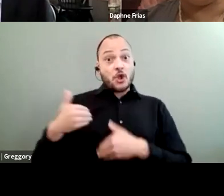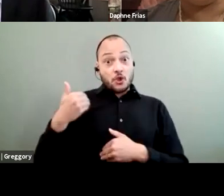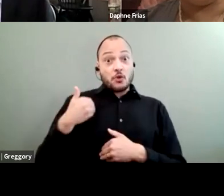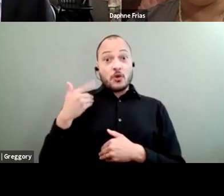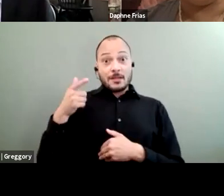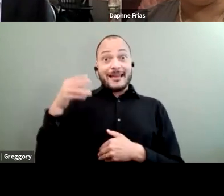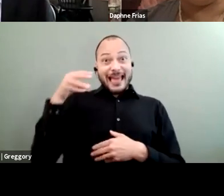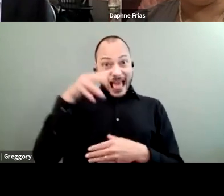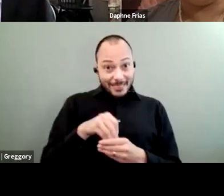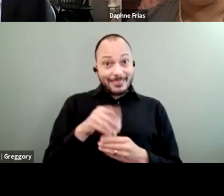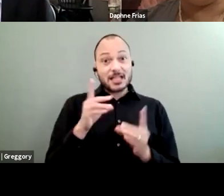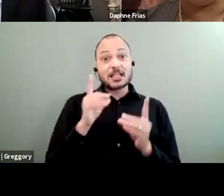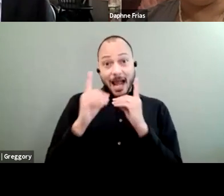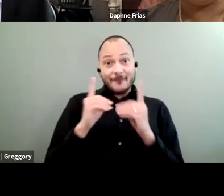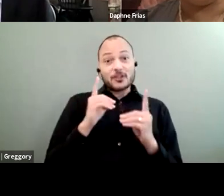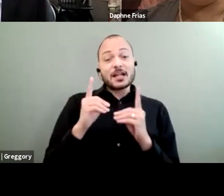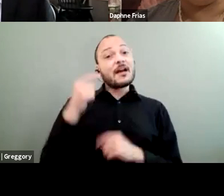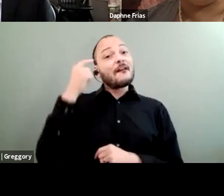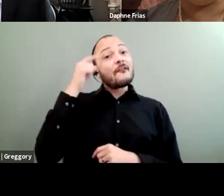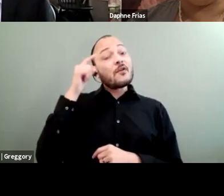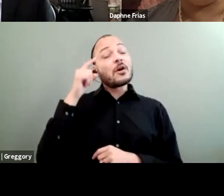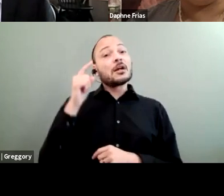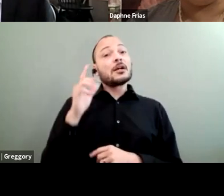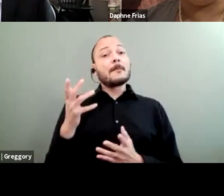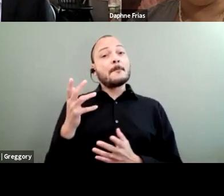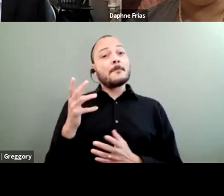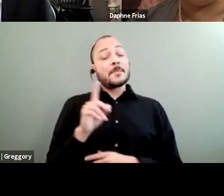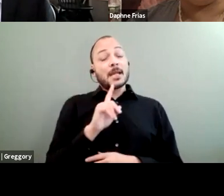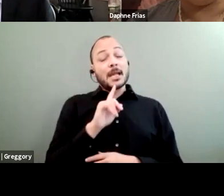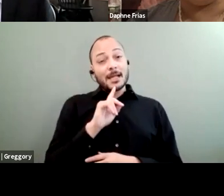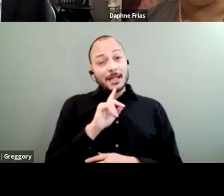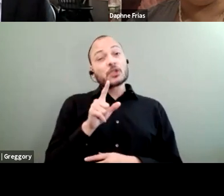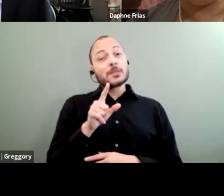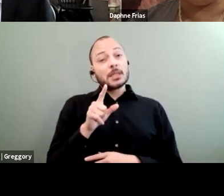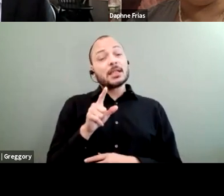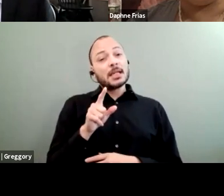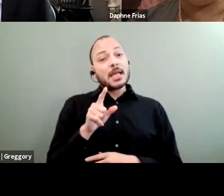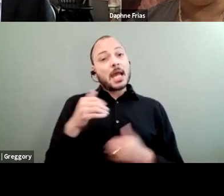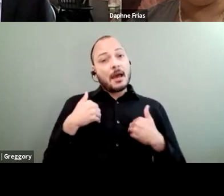because it is really taking a toll on everyone at this point.